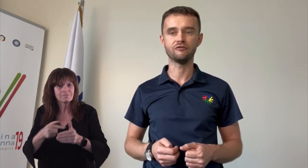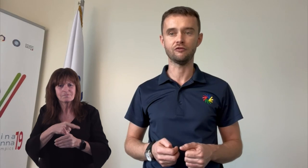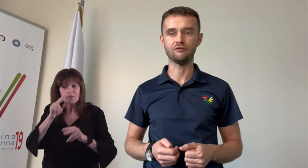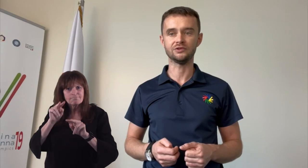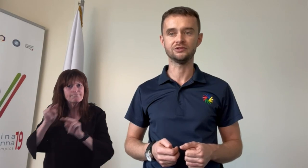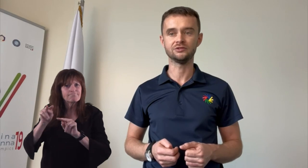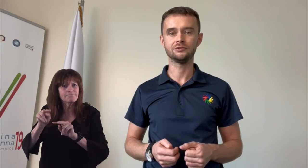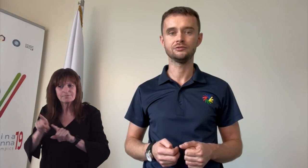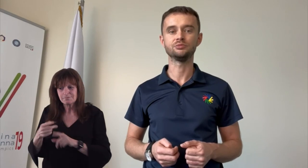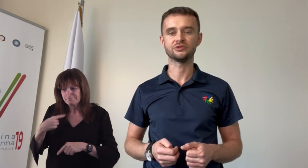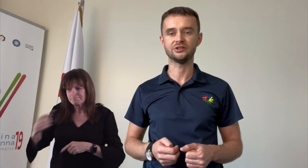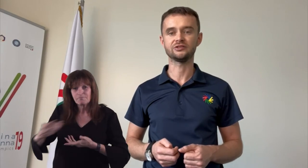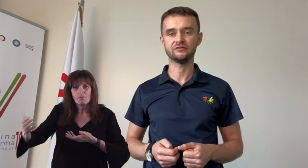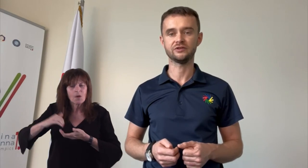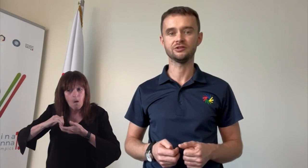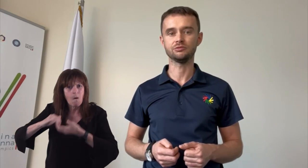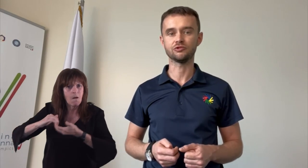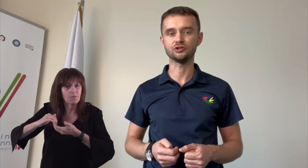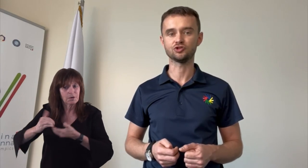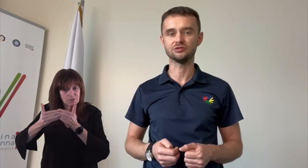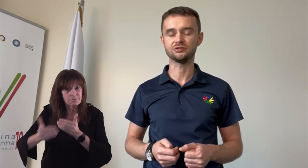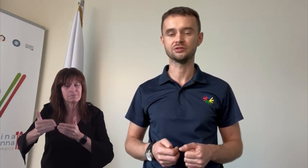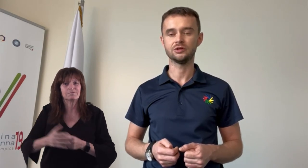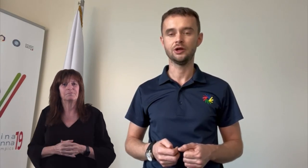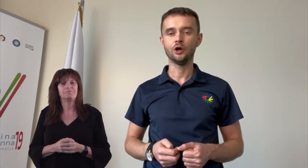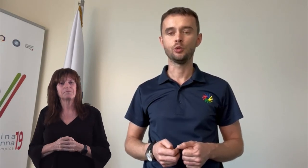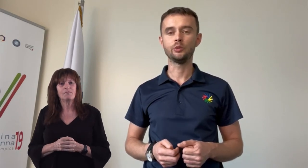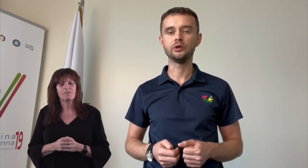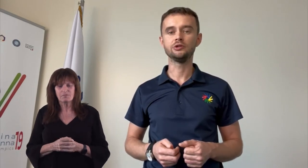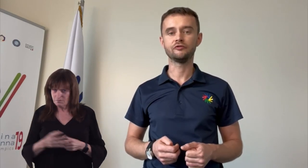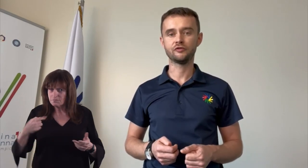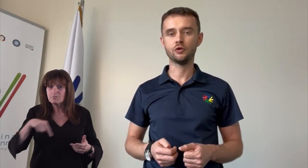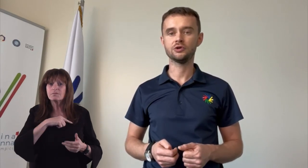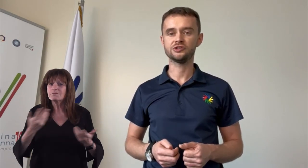and looks forward to productive collaboration.